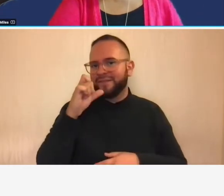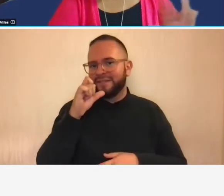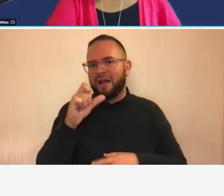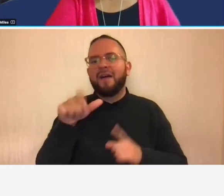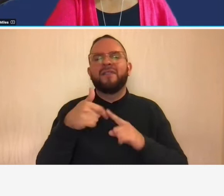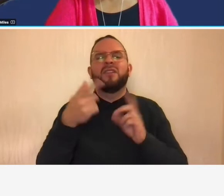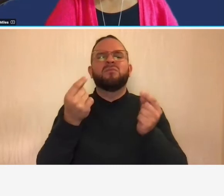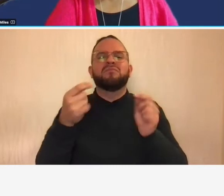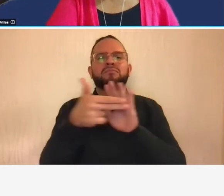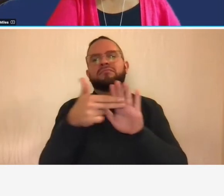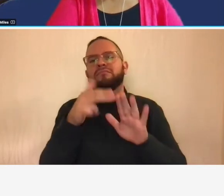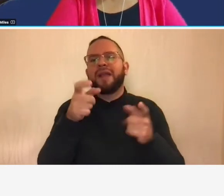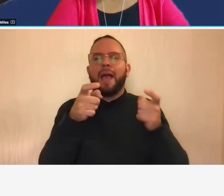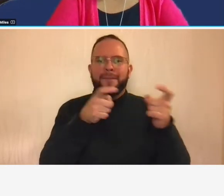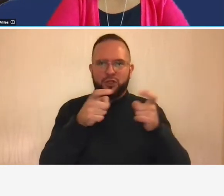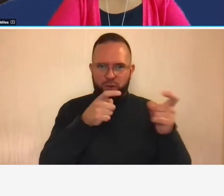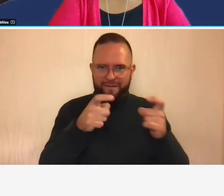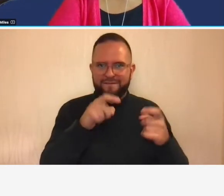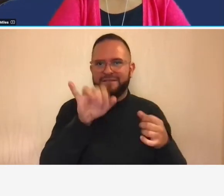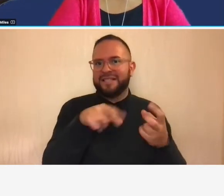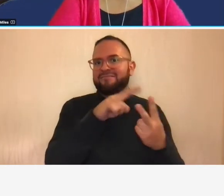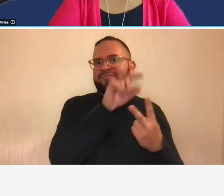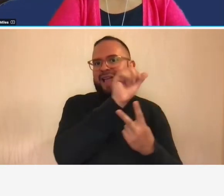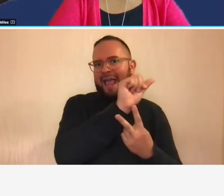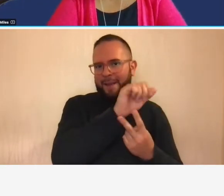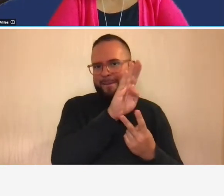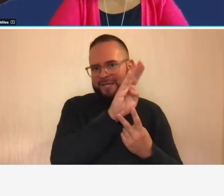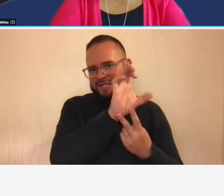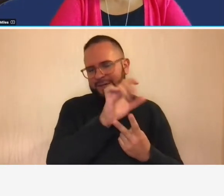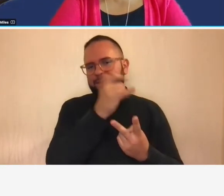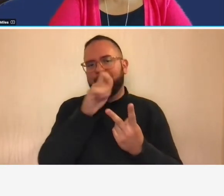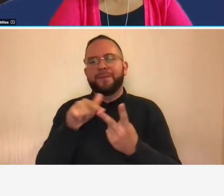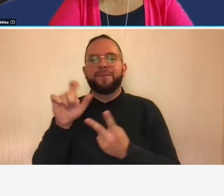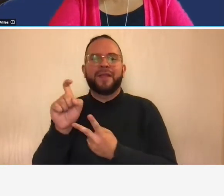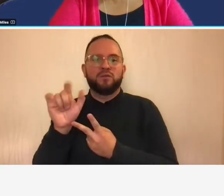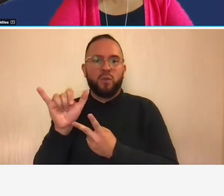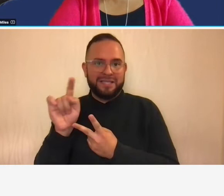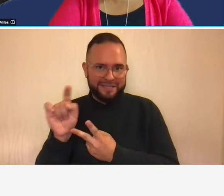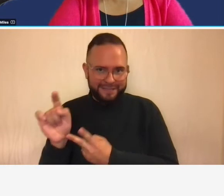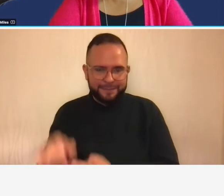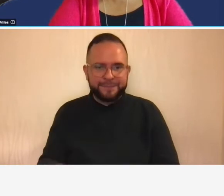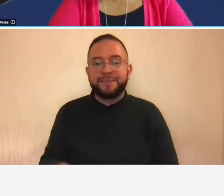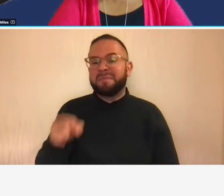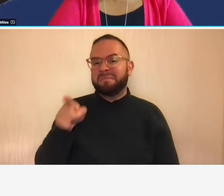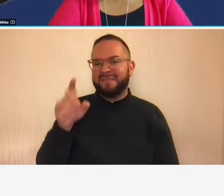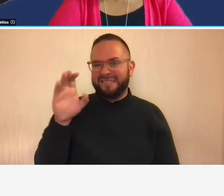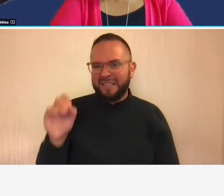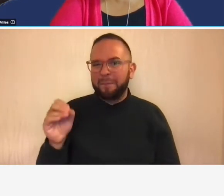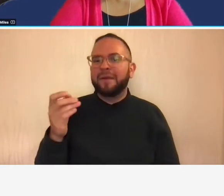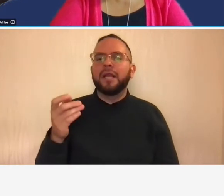so that's the scenario at abc company now let's look at xyz xyz only identifies lease vehicle